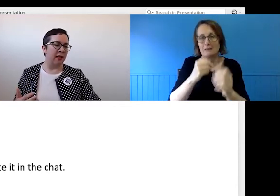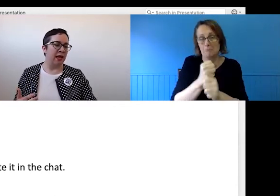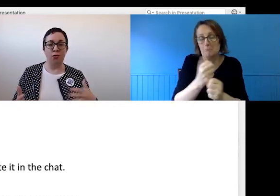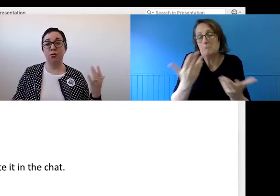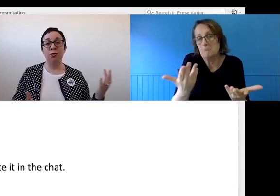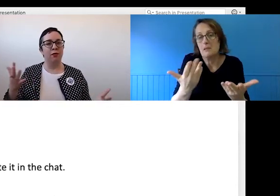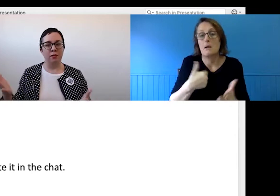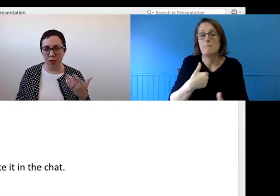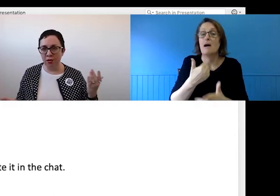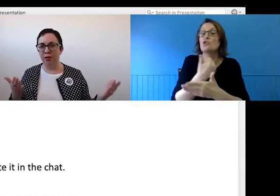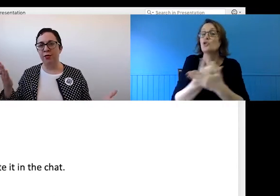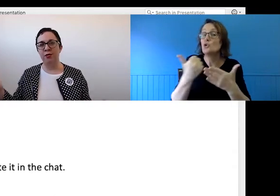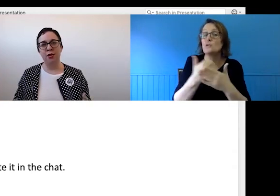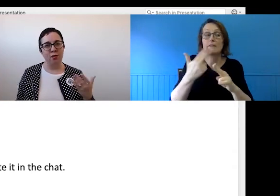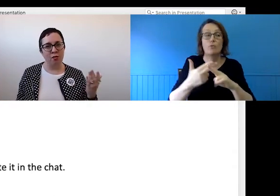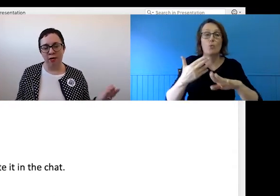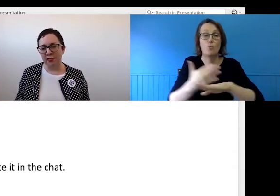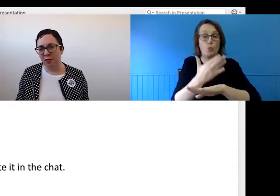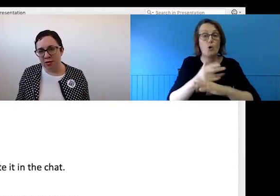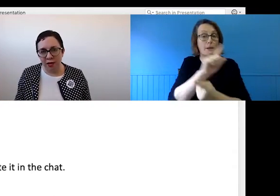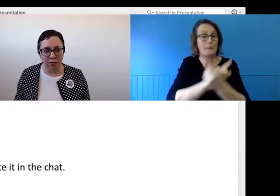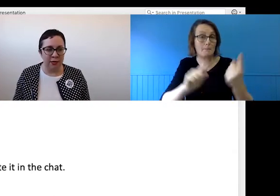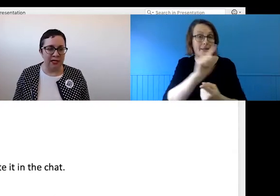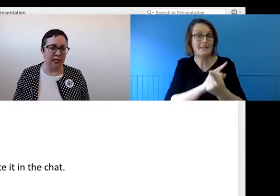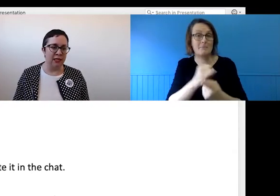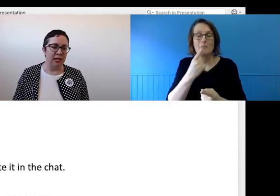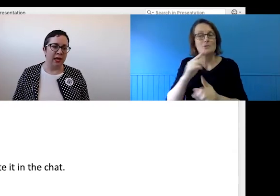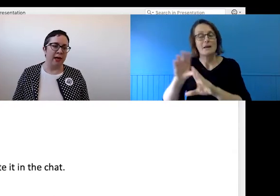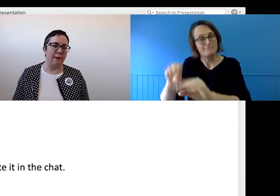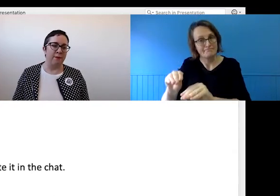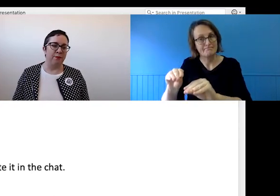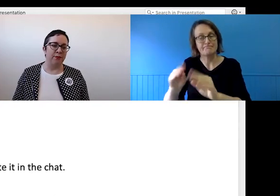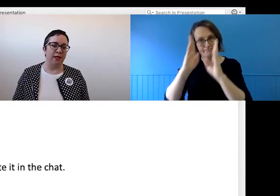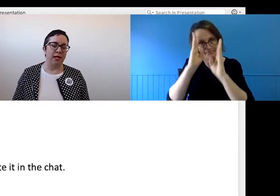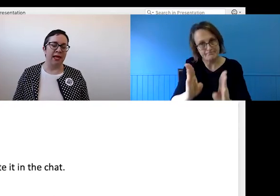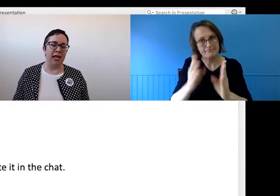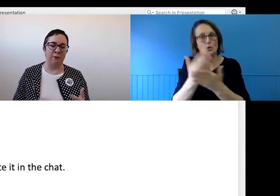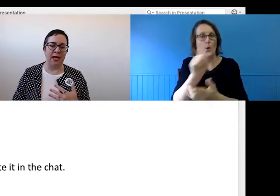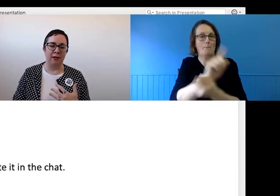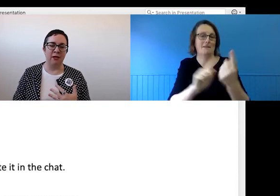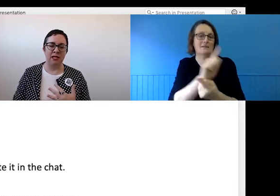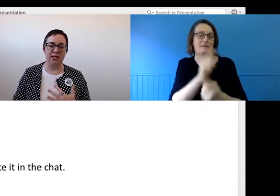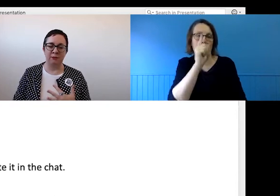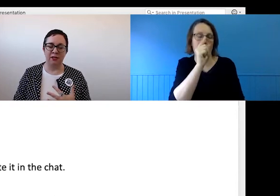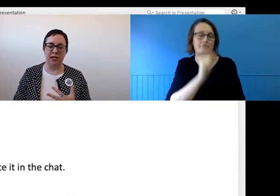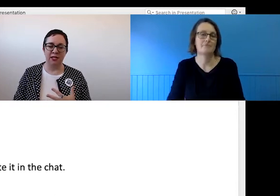our usual worker load or external stakeholder meetings, multitasking